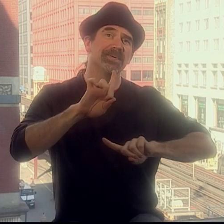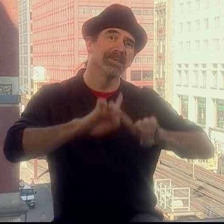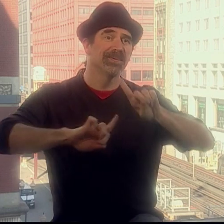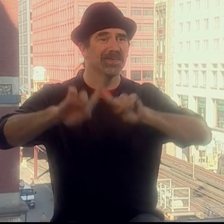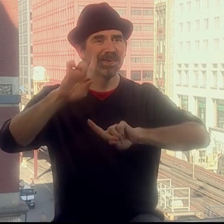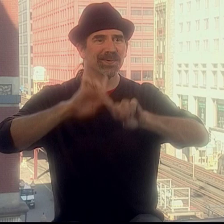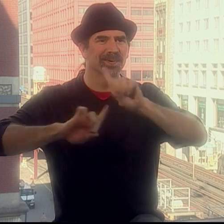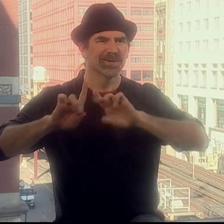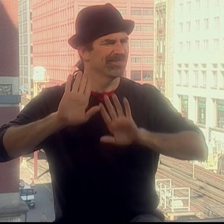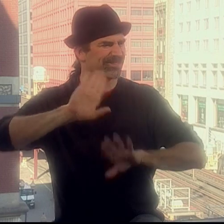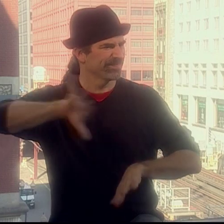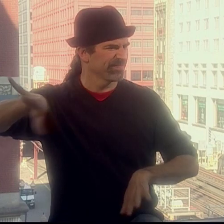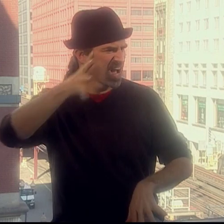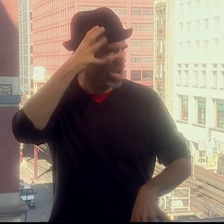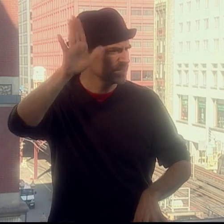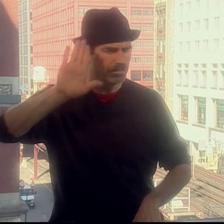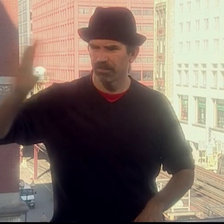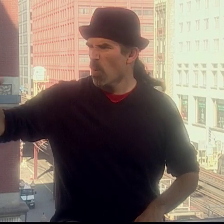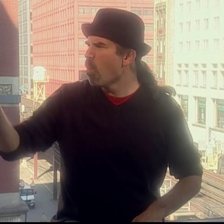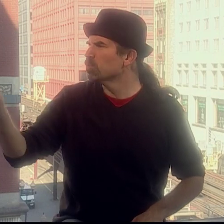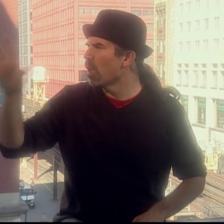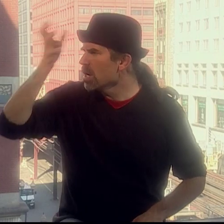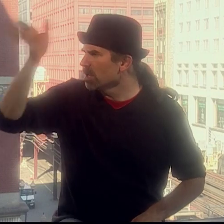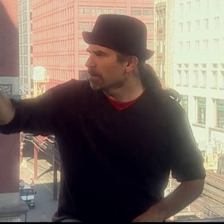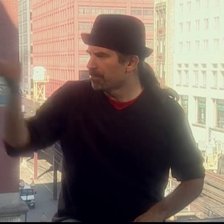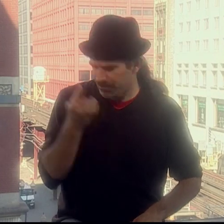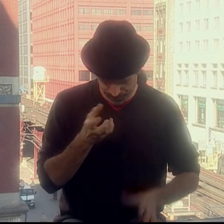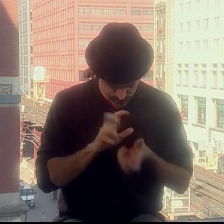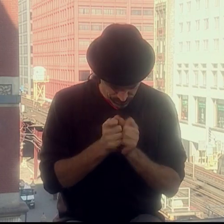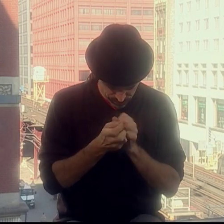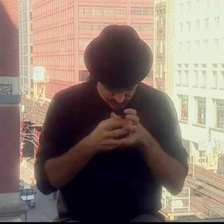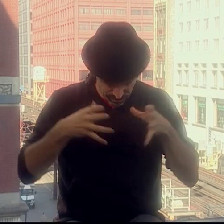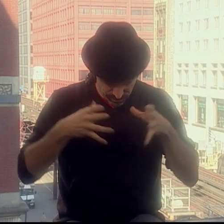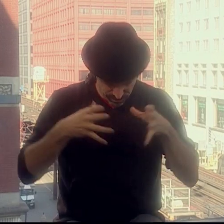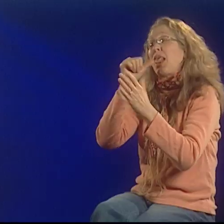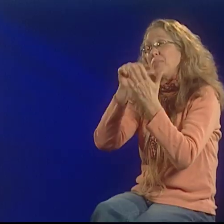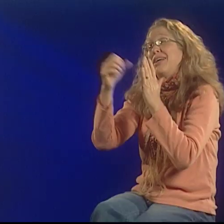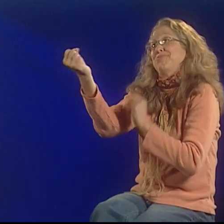so they were becoming more aware of how to make those cultural negotiations.